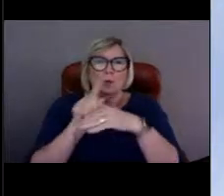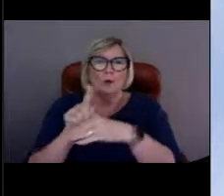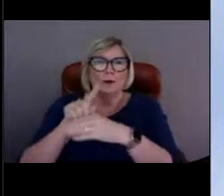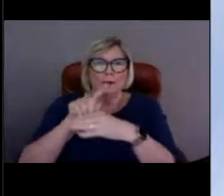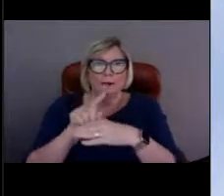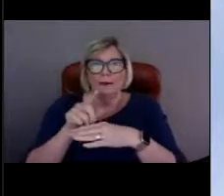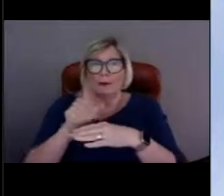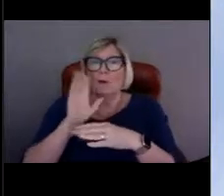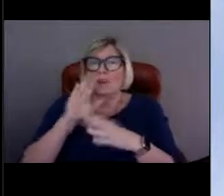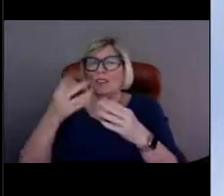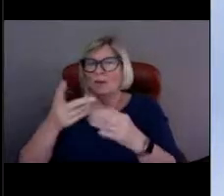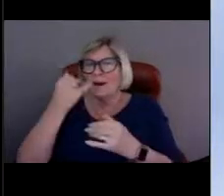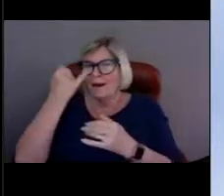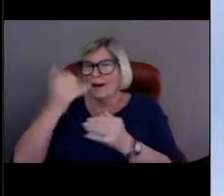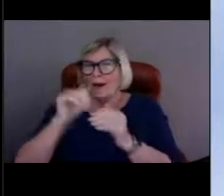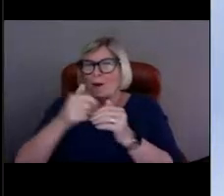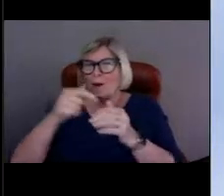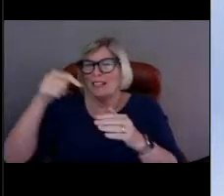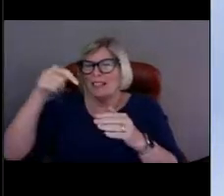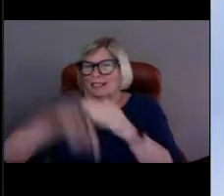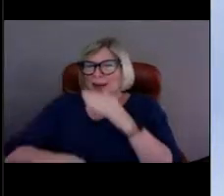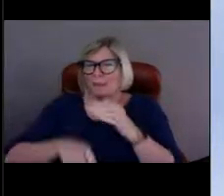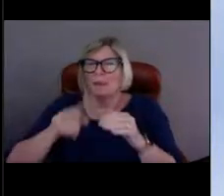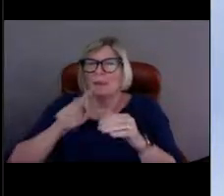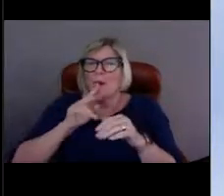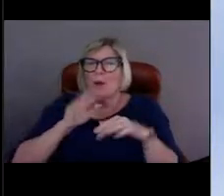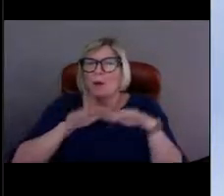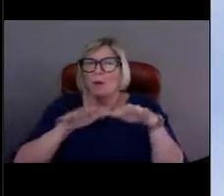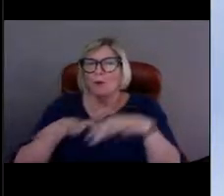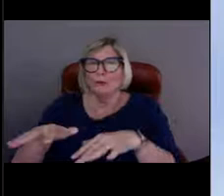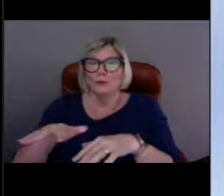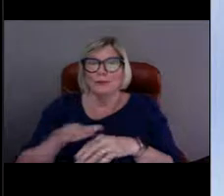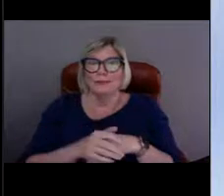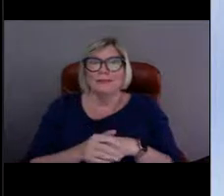of how deep the ocean is, so hold on to that question. [Nicole] Oh yeah, that's right.